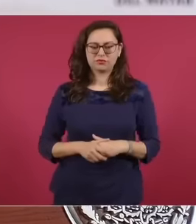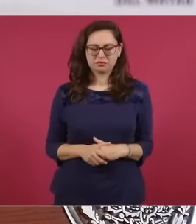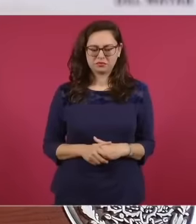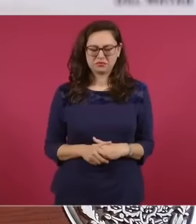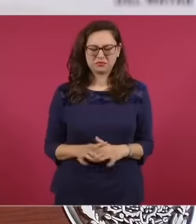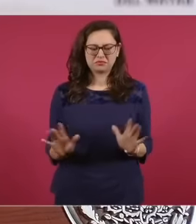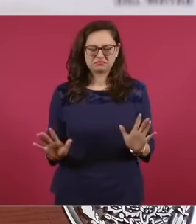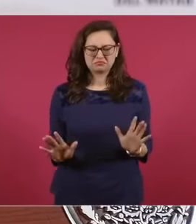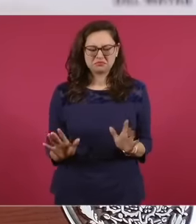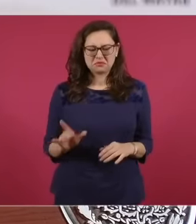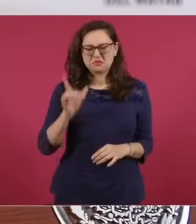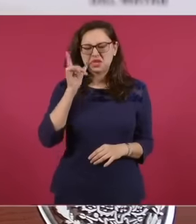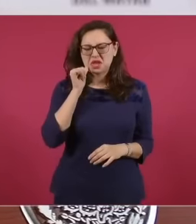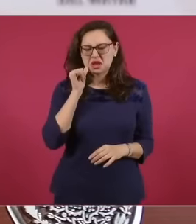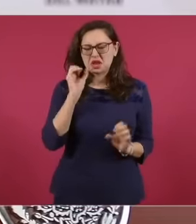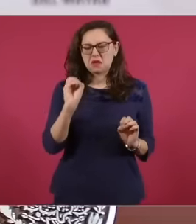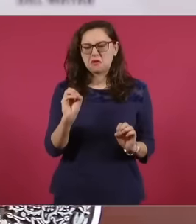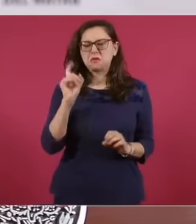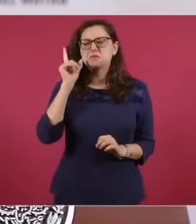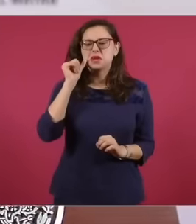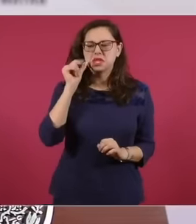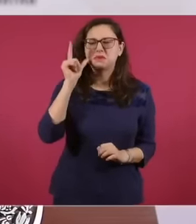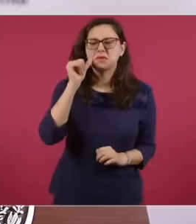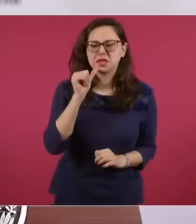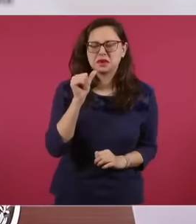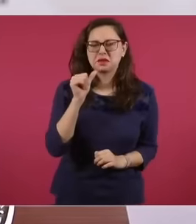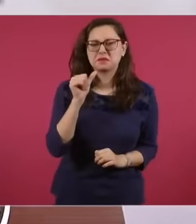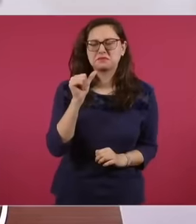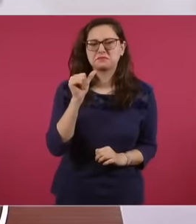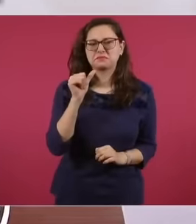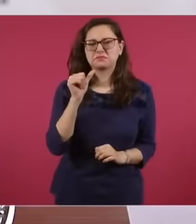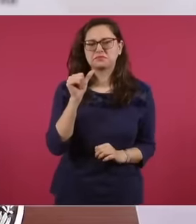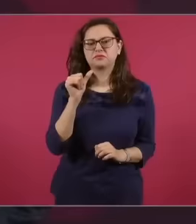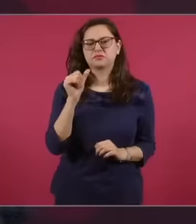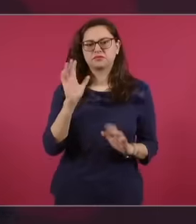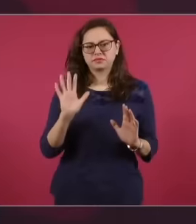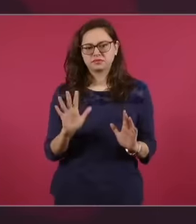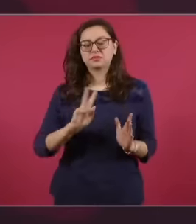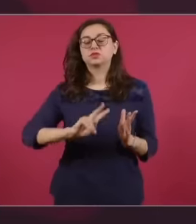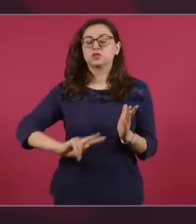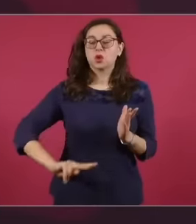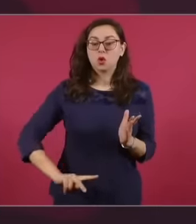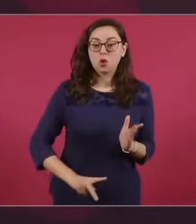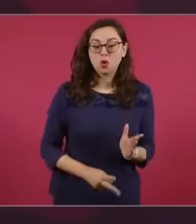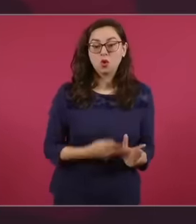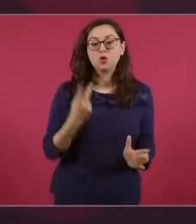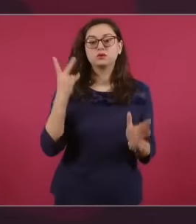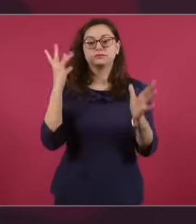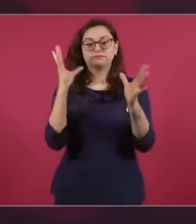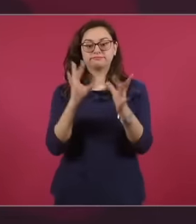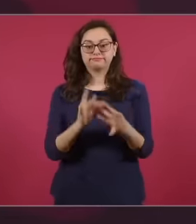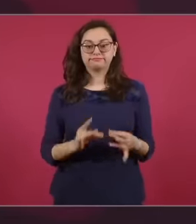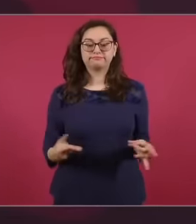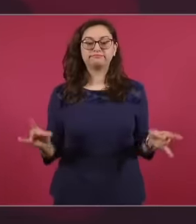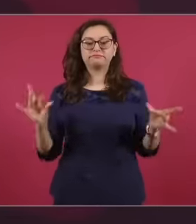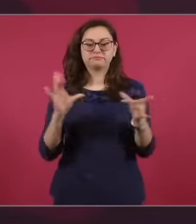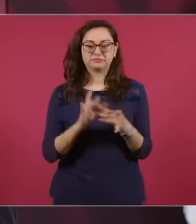the day after, we will explain again what the